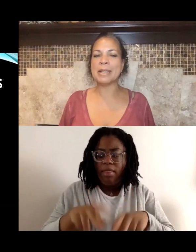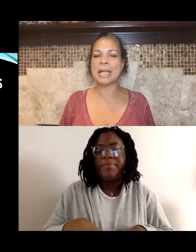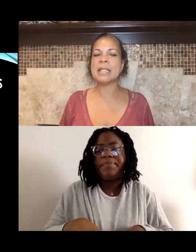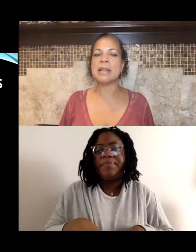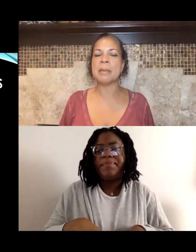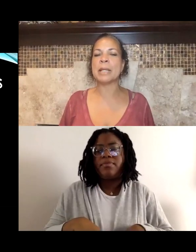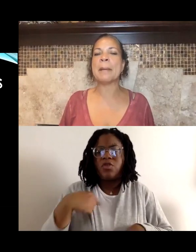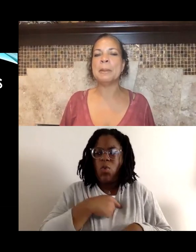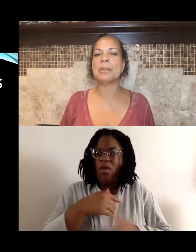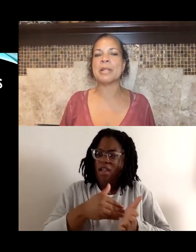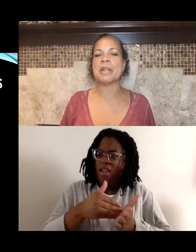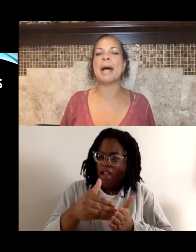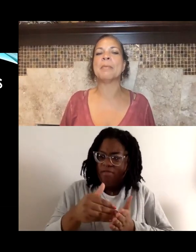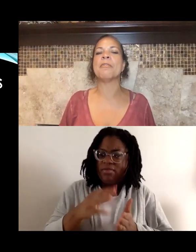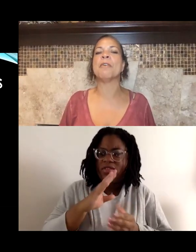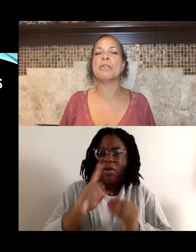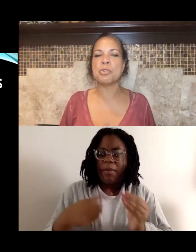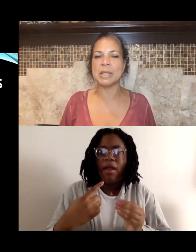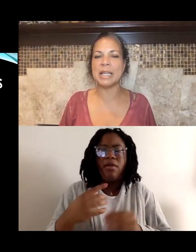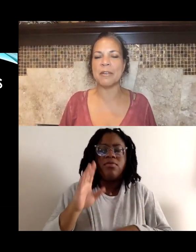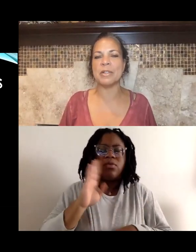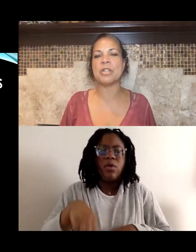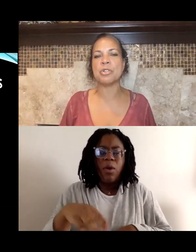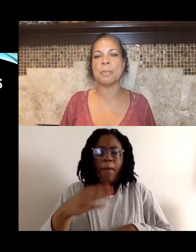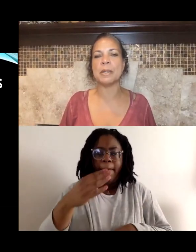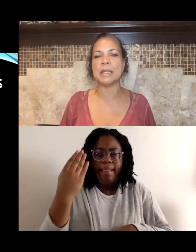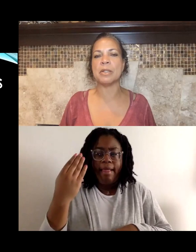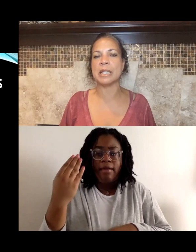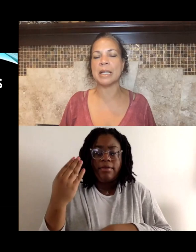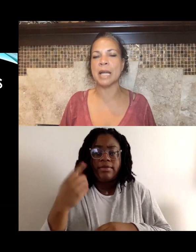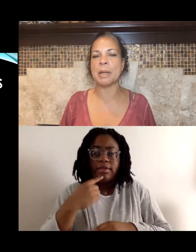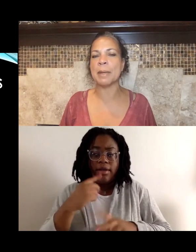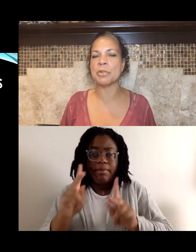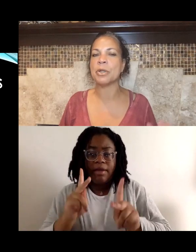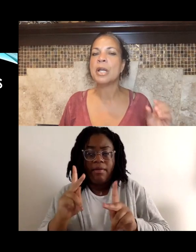and I said that Black people are at the bottom, of virtually every social, political and economic measure.